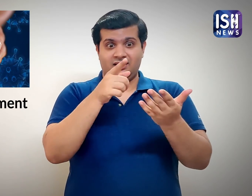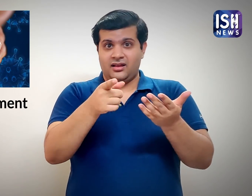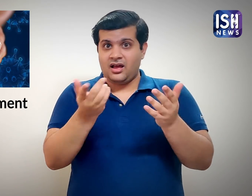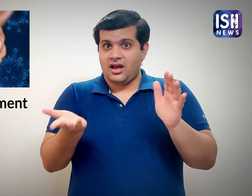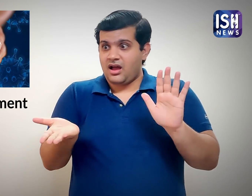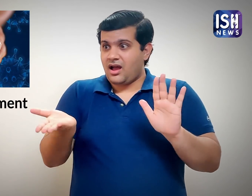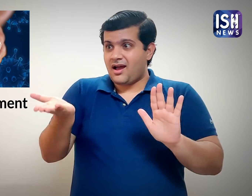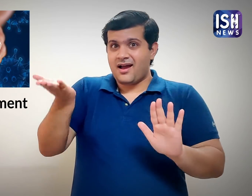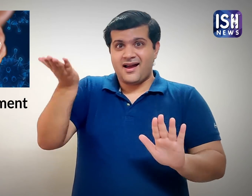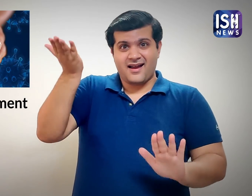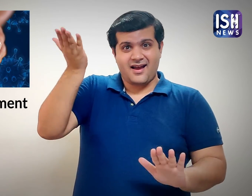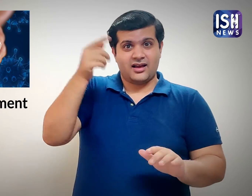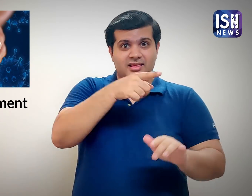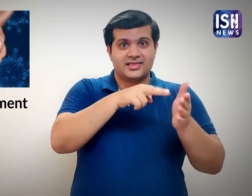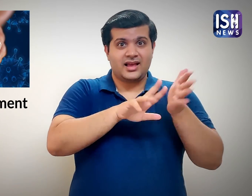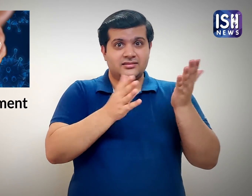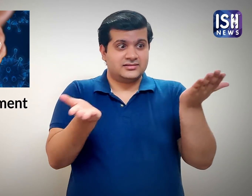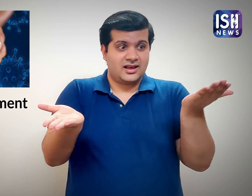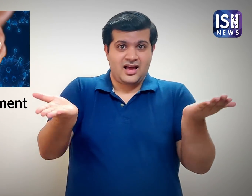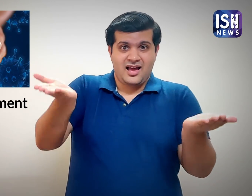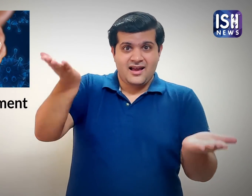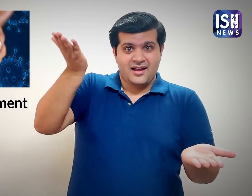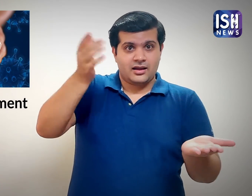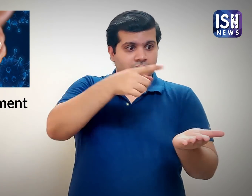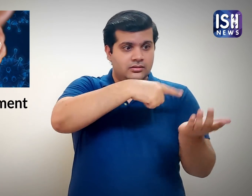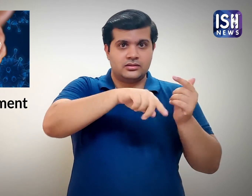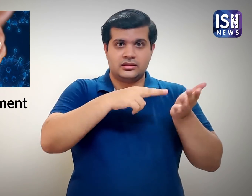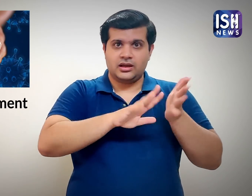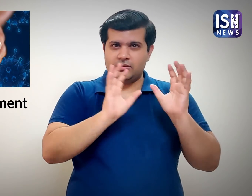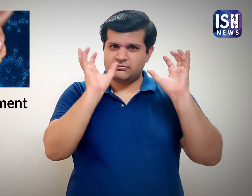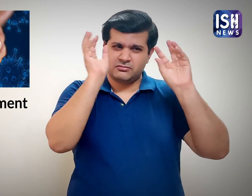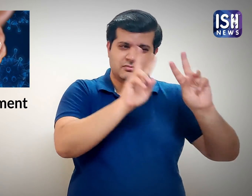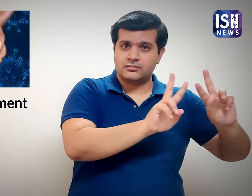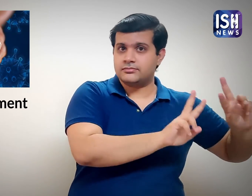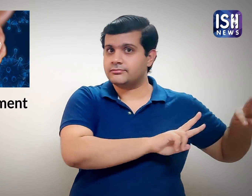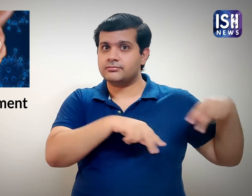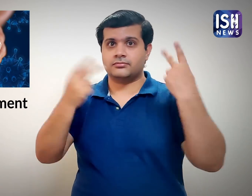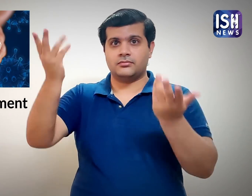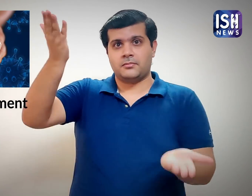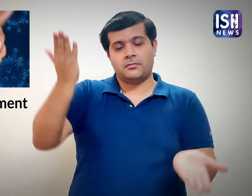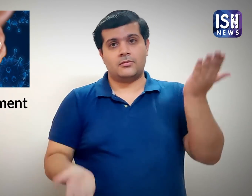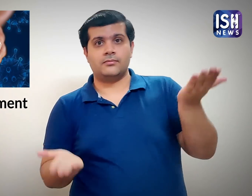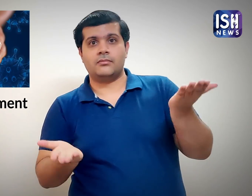Such an imbalance in nature can cause it retaliate.